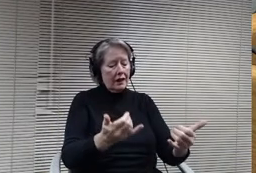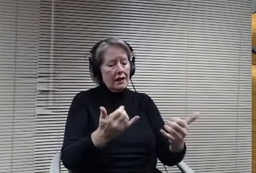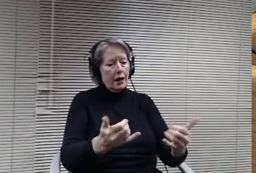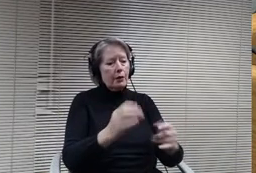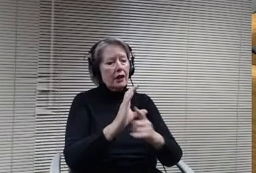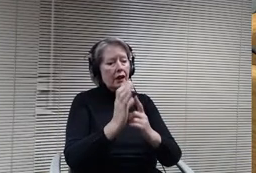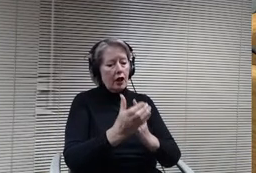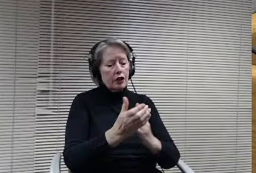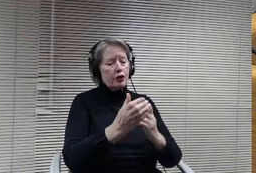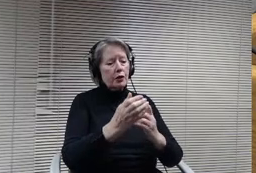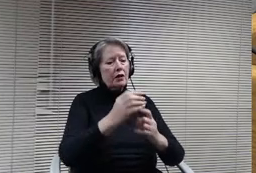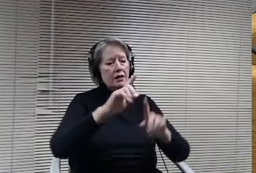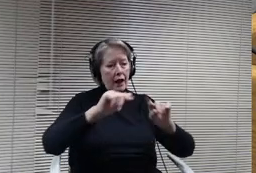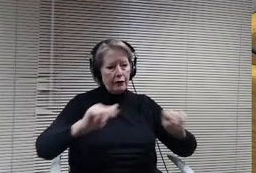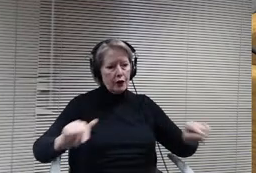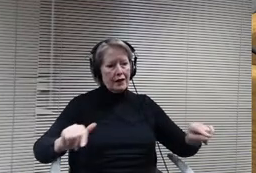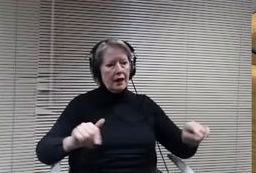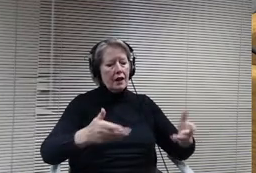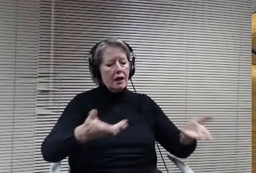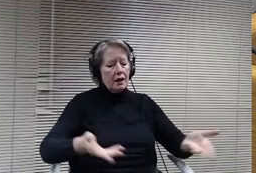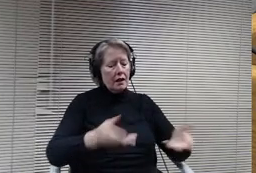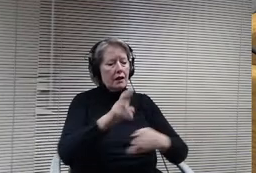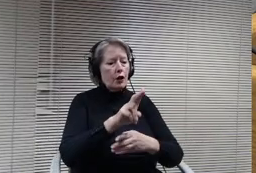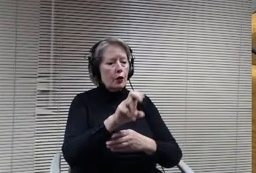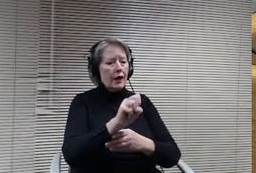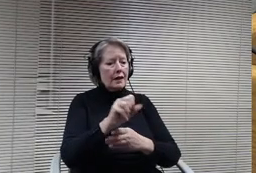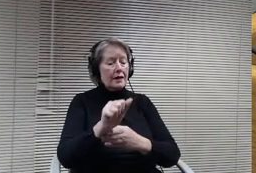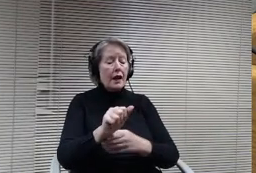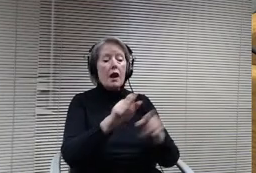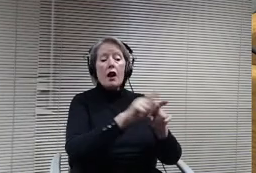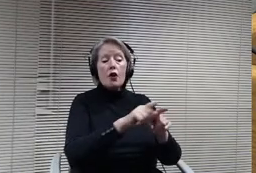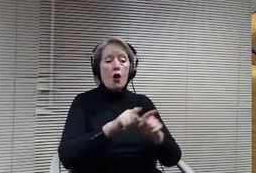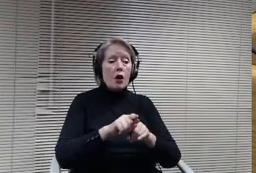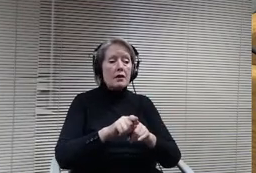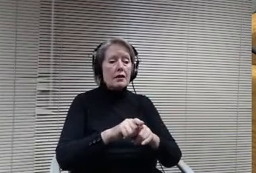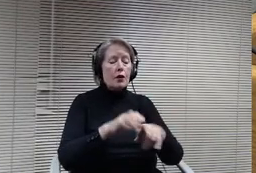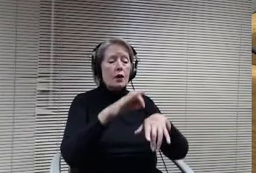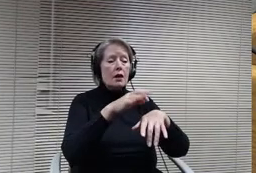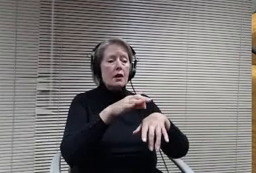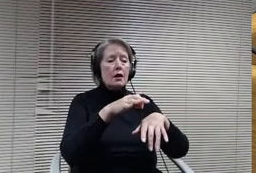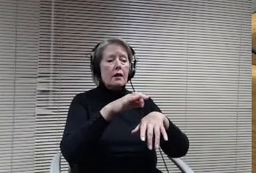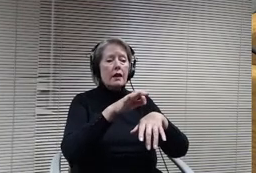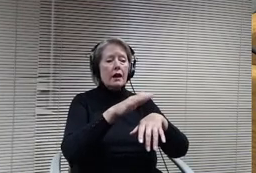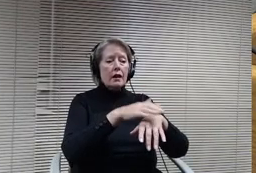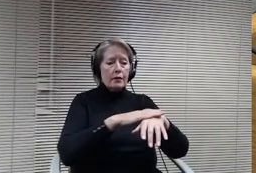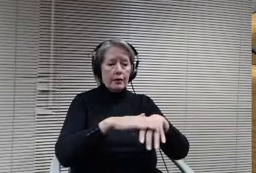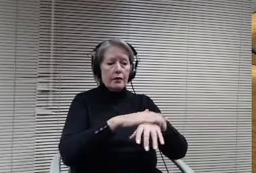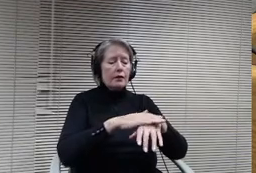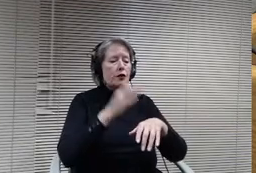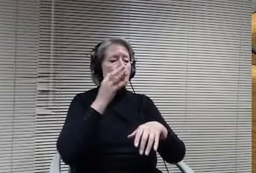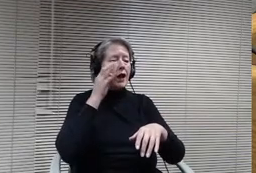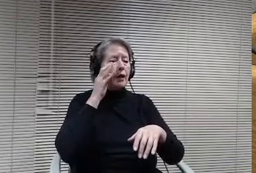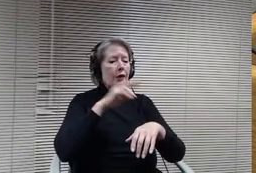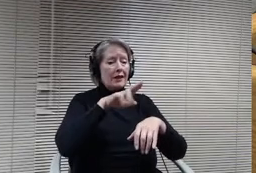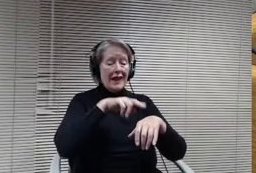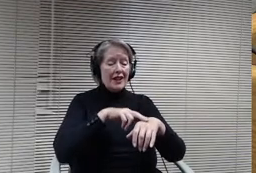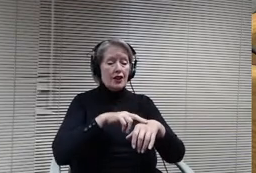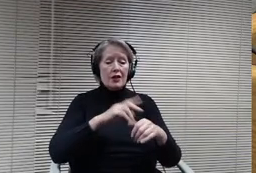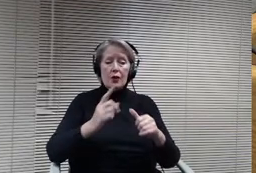tribal nations who were and are the original inhabitants of the land in which the United States currently resides on.